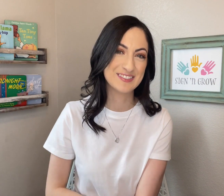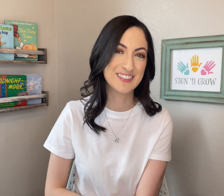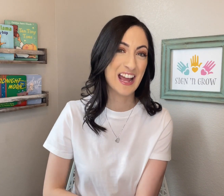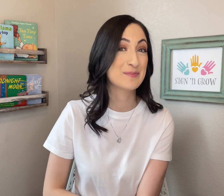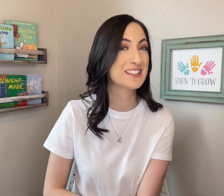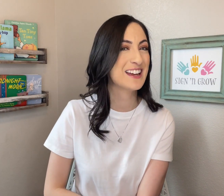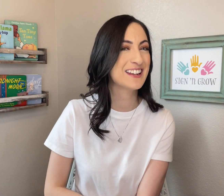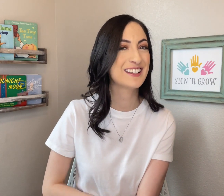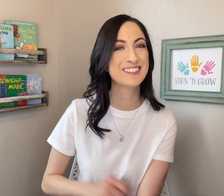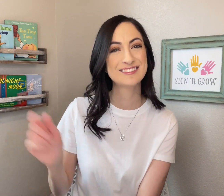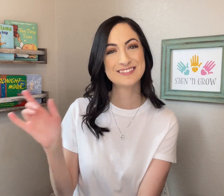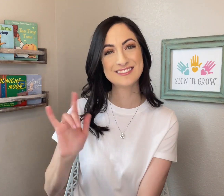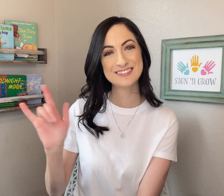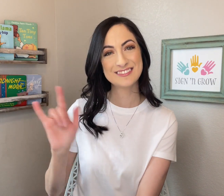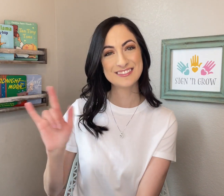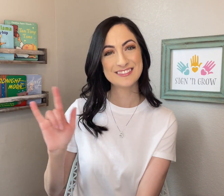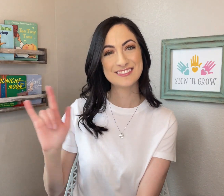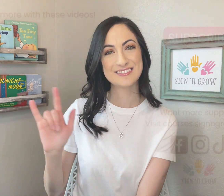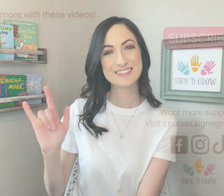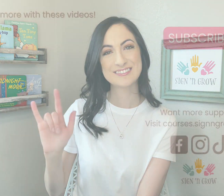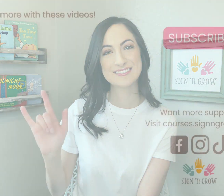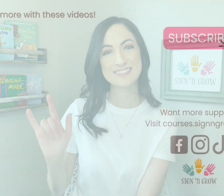Happy signing!